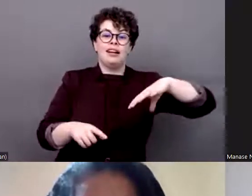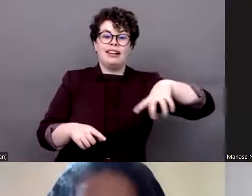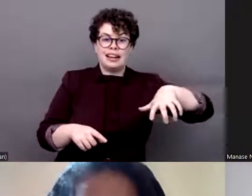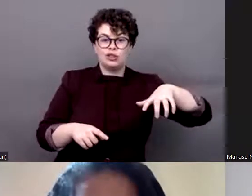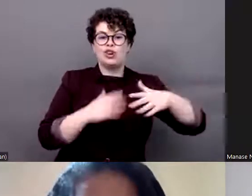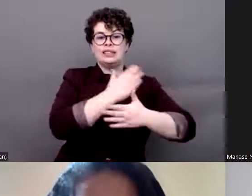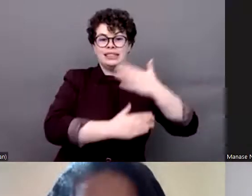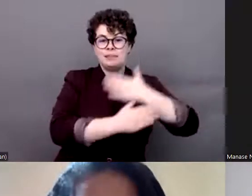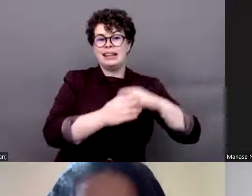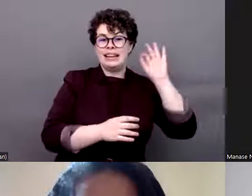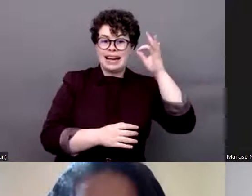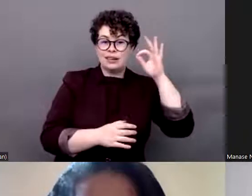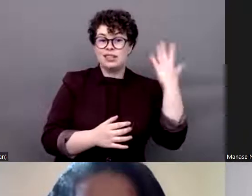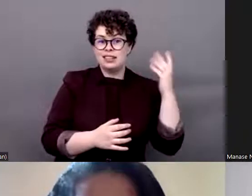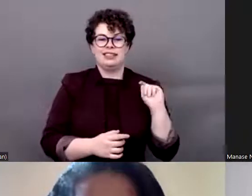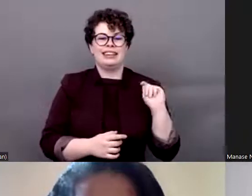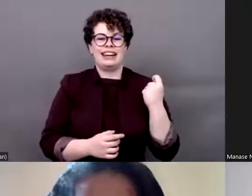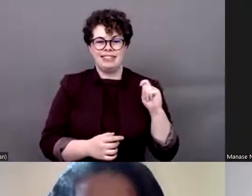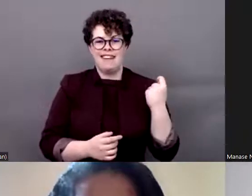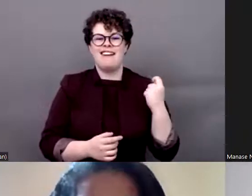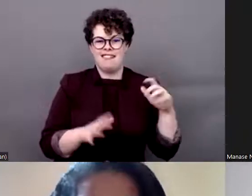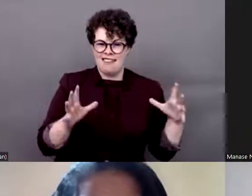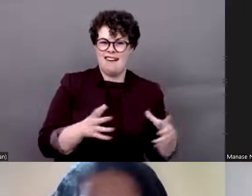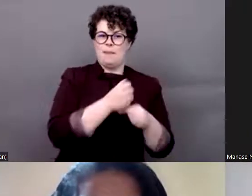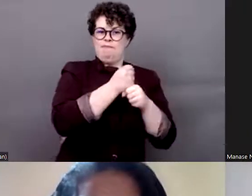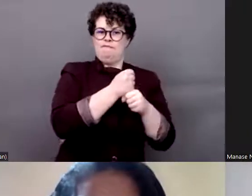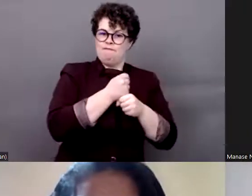disability in Kenya. Manase, the floor is